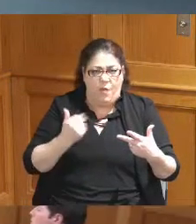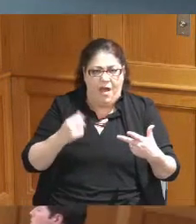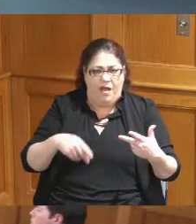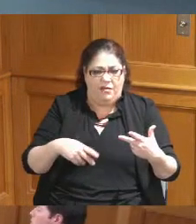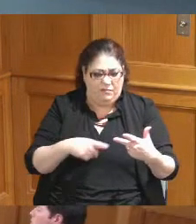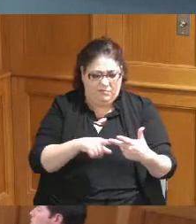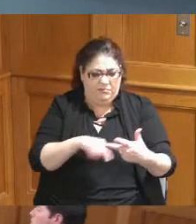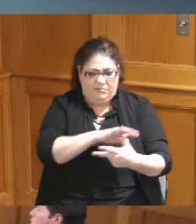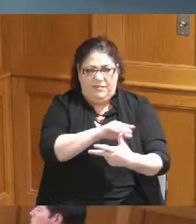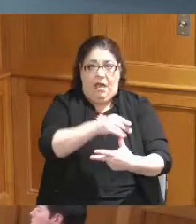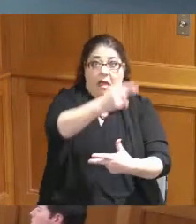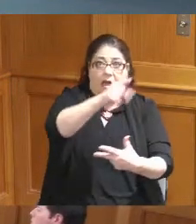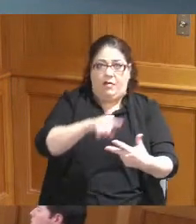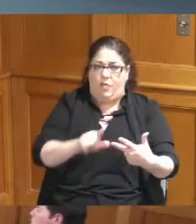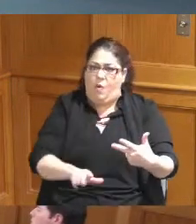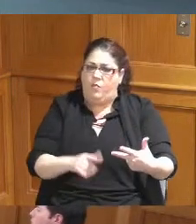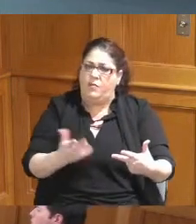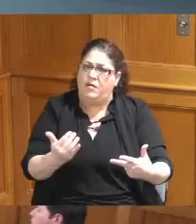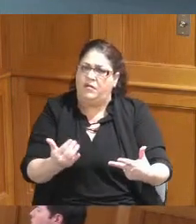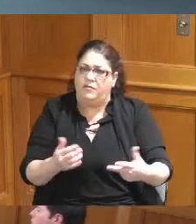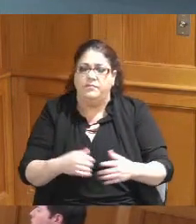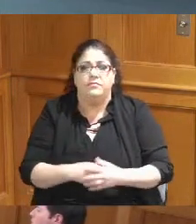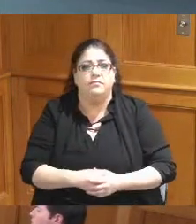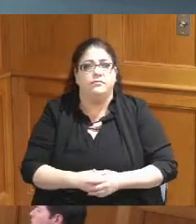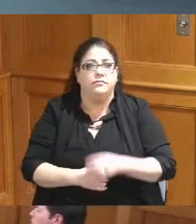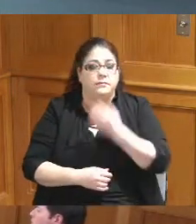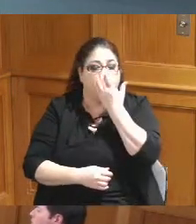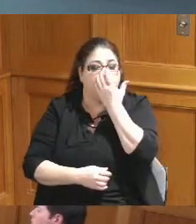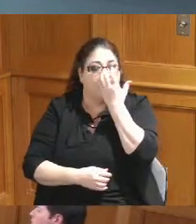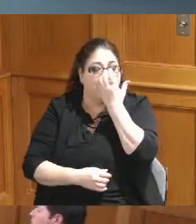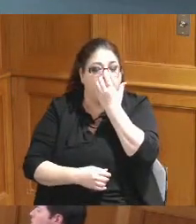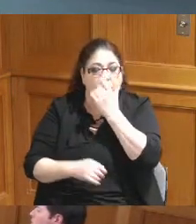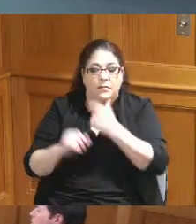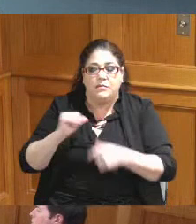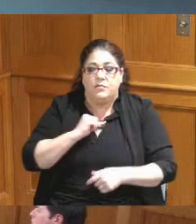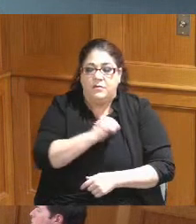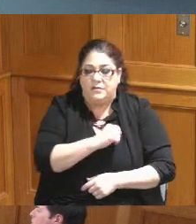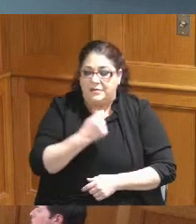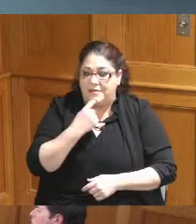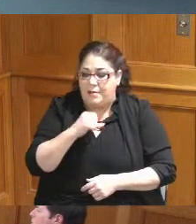up on that for you Commissioner and I and there I don't know whether or not that is the only credit